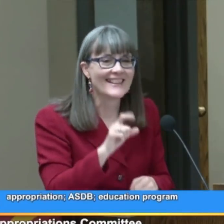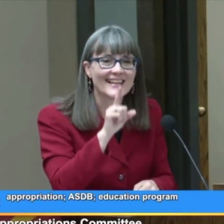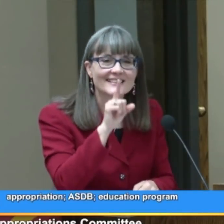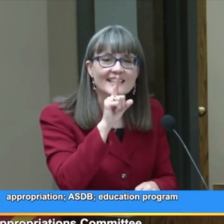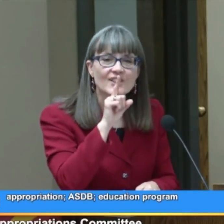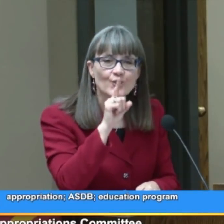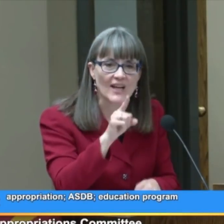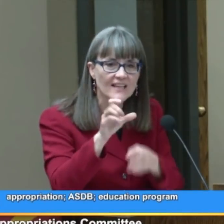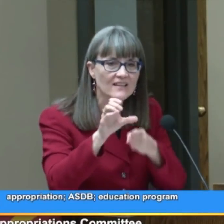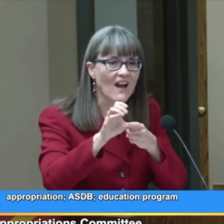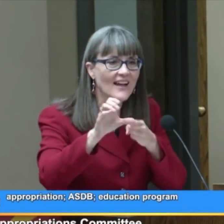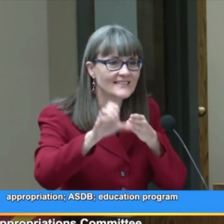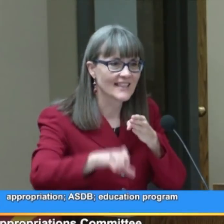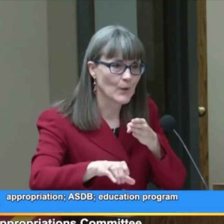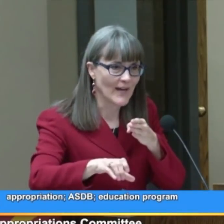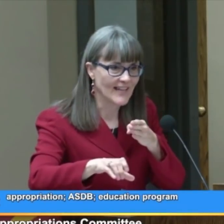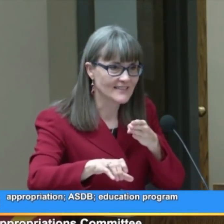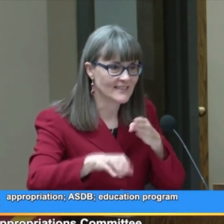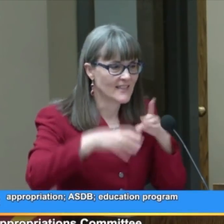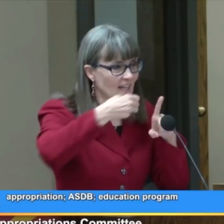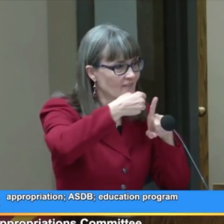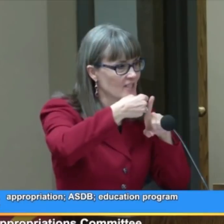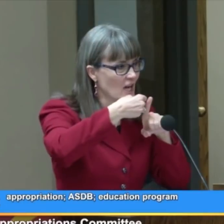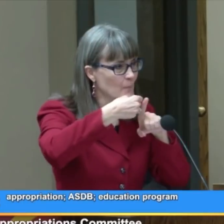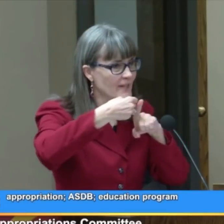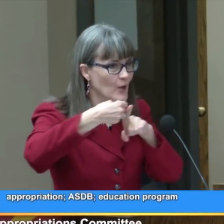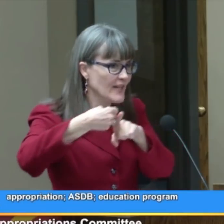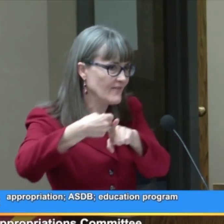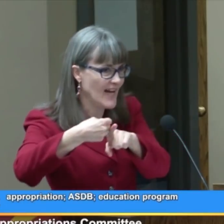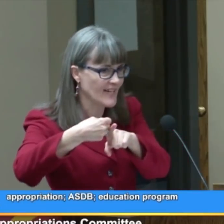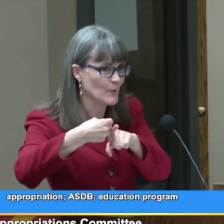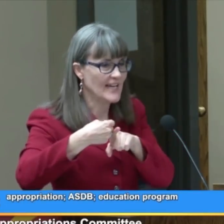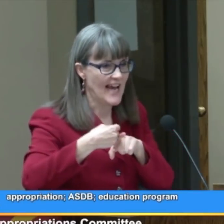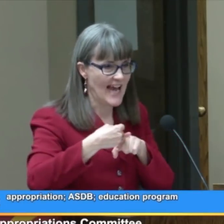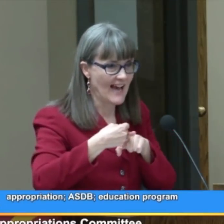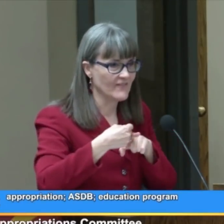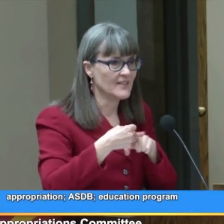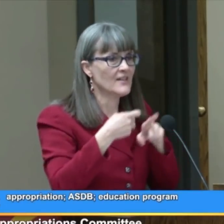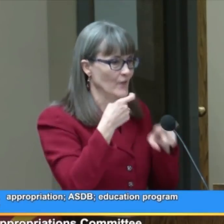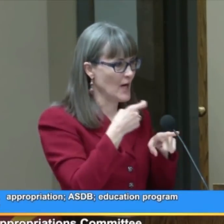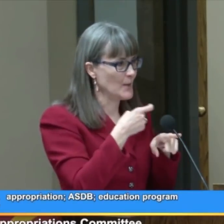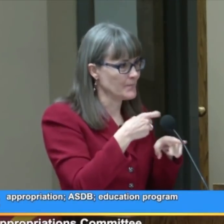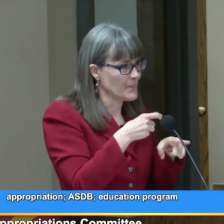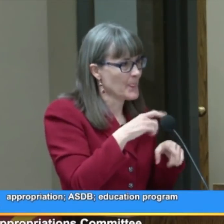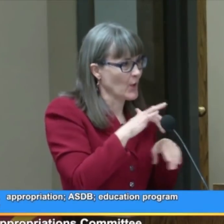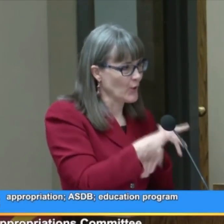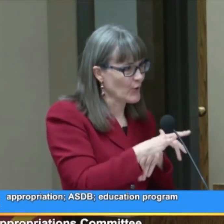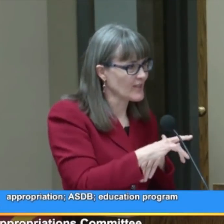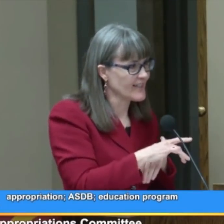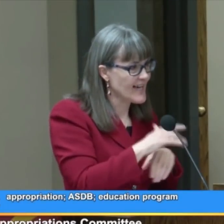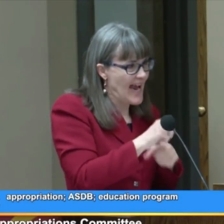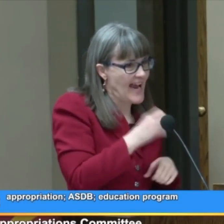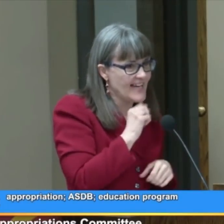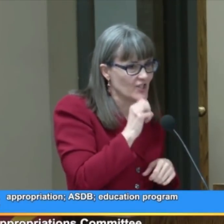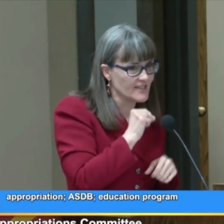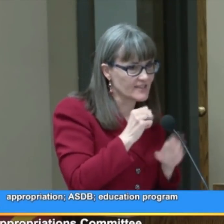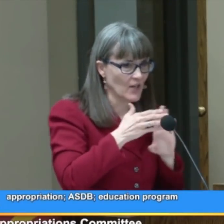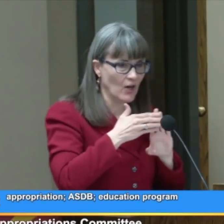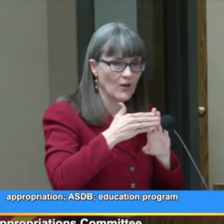and that is a direct consequence of the domino effect we have from the early ages all the way through the schools